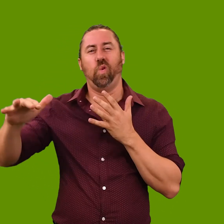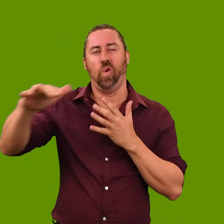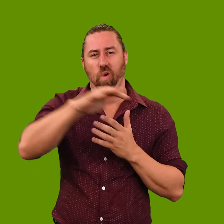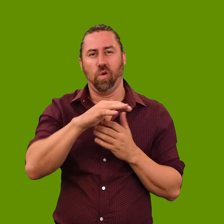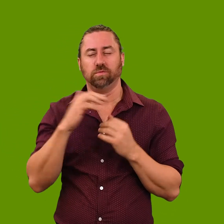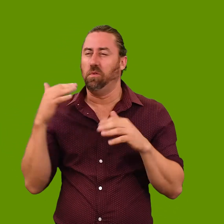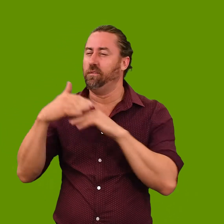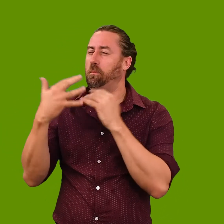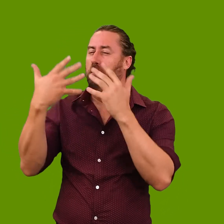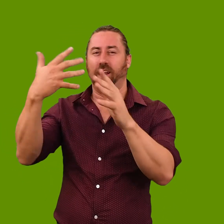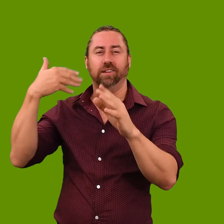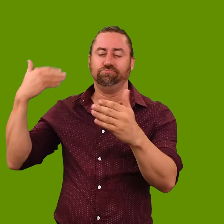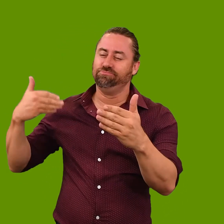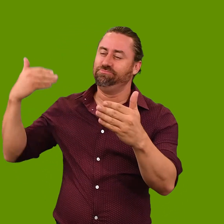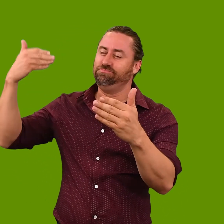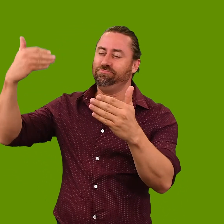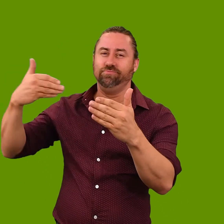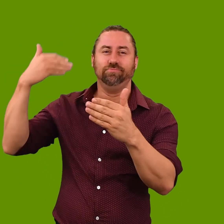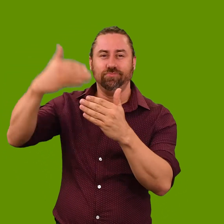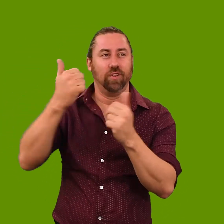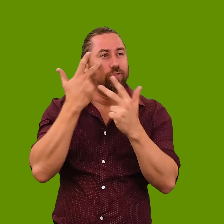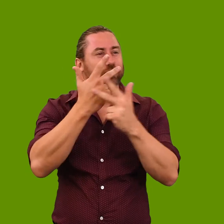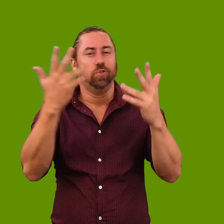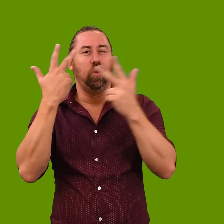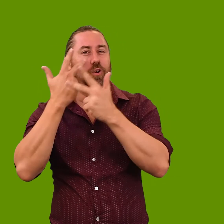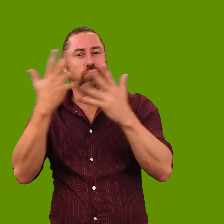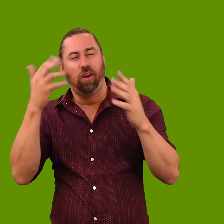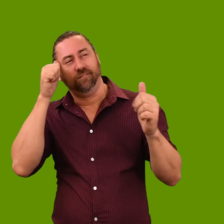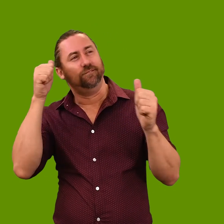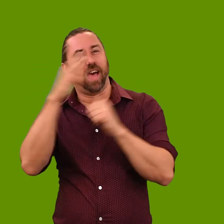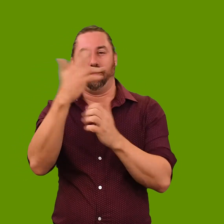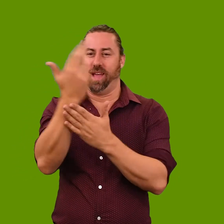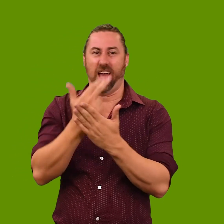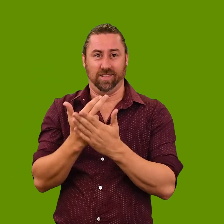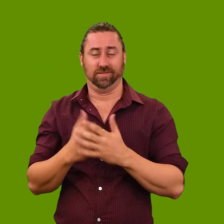‘Over many decades he has represented some of Australia’s most famous artists,’ says Jun Chen.